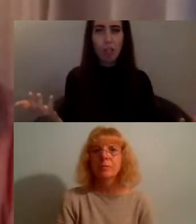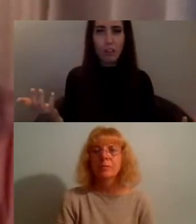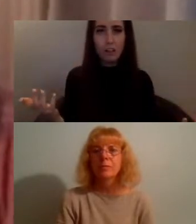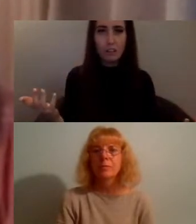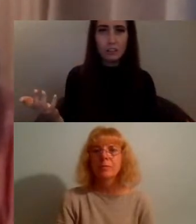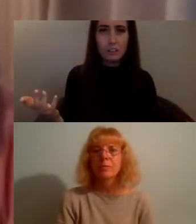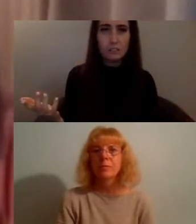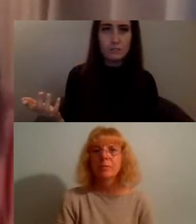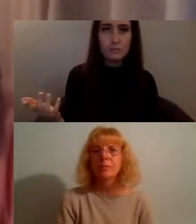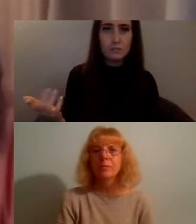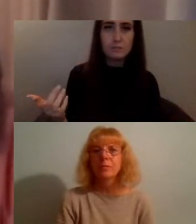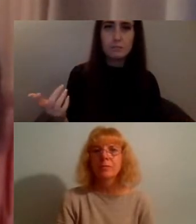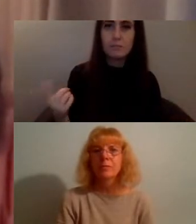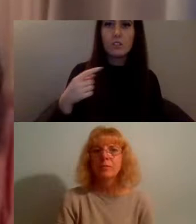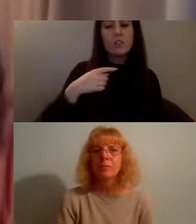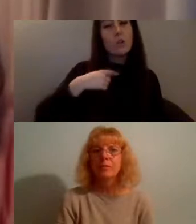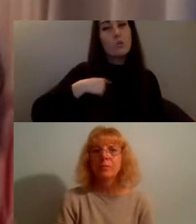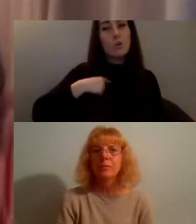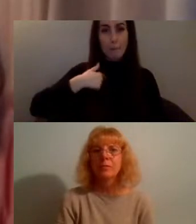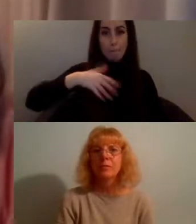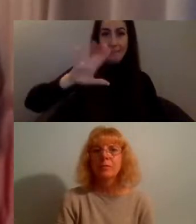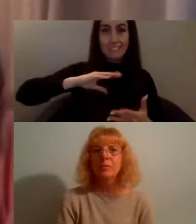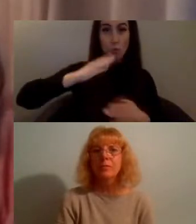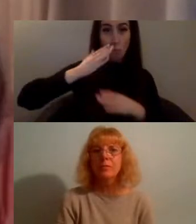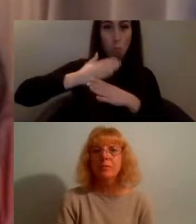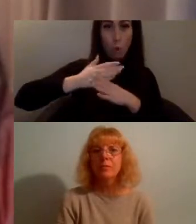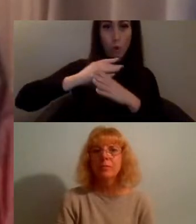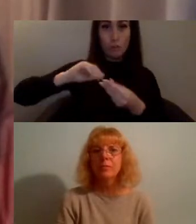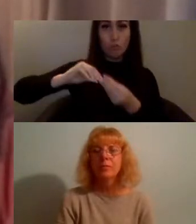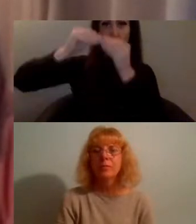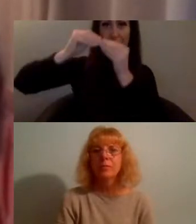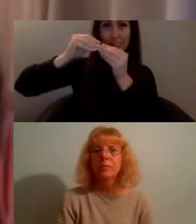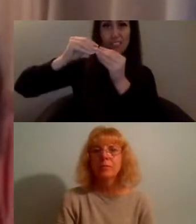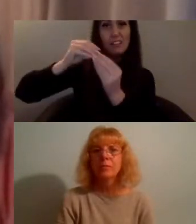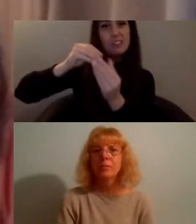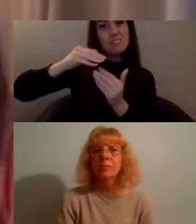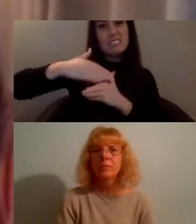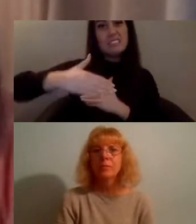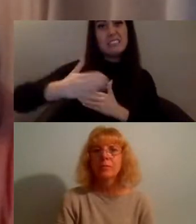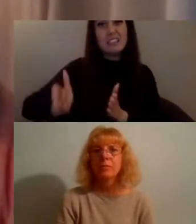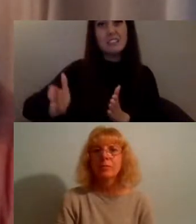through my work in the creative sector and a lot of the work i do is with rising arts agency in